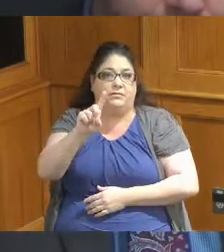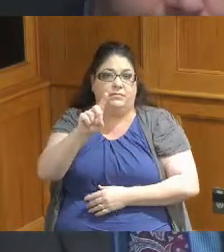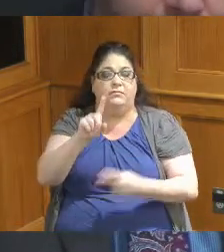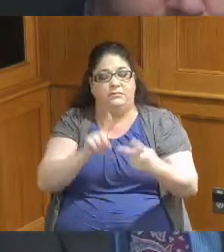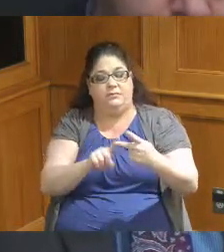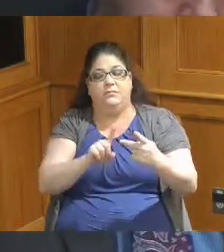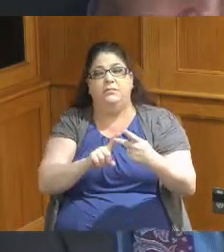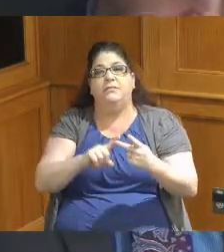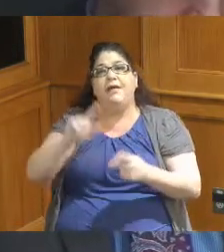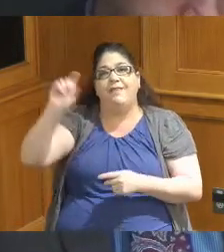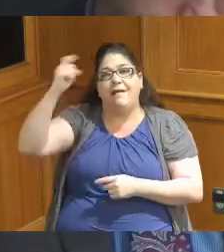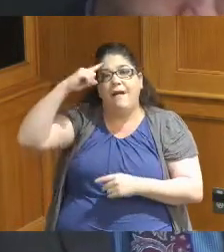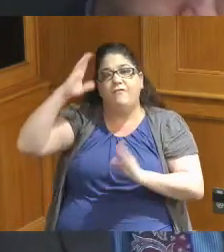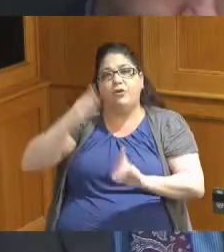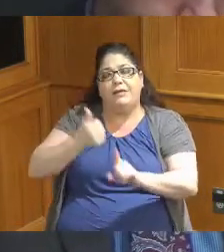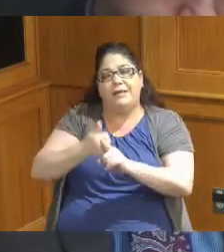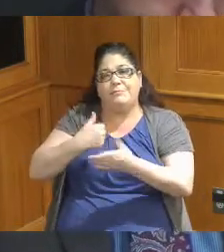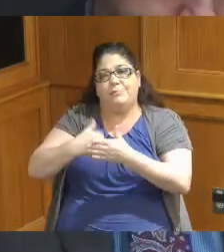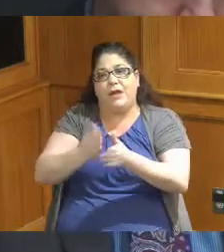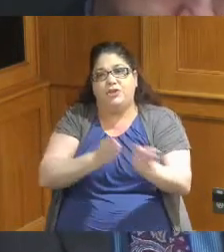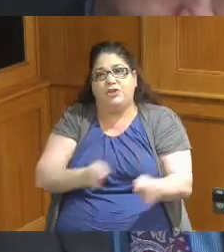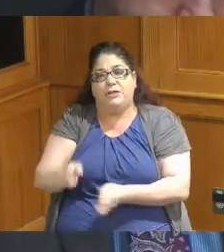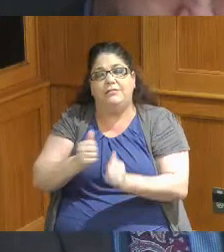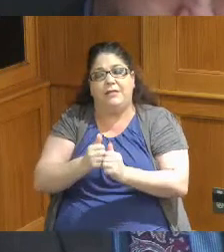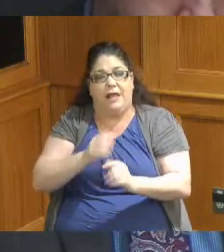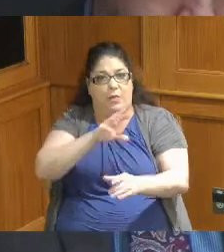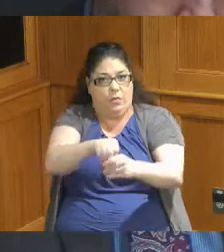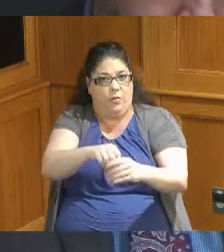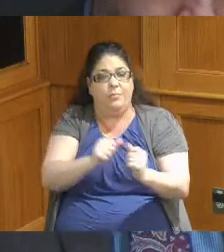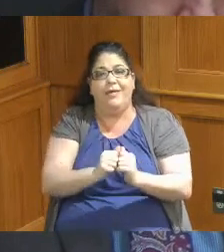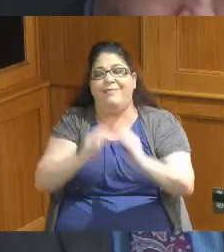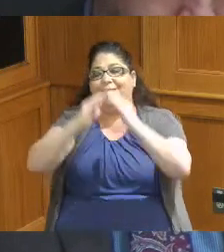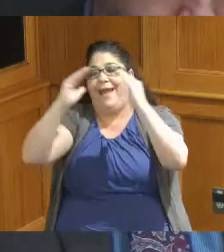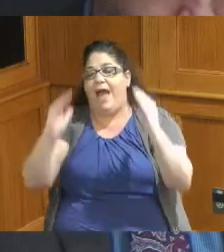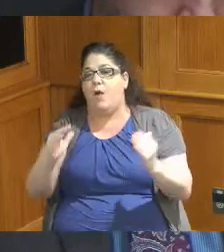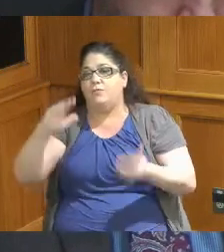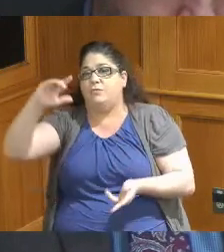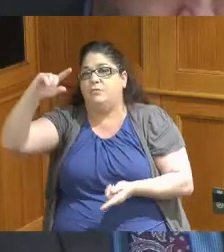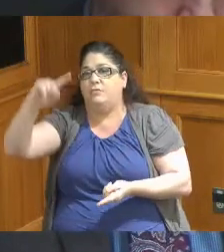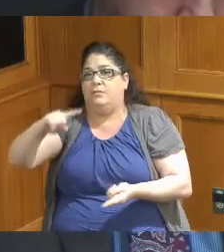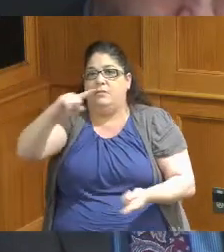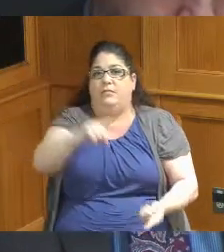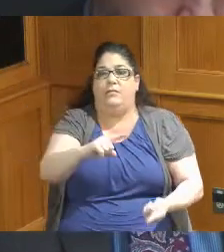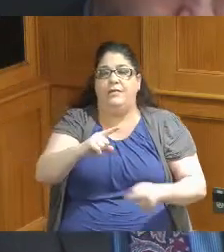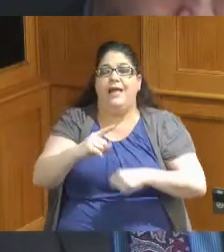budget included these things the house budget has reduced the Indigent defense reimbursement